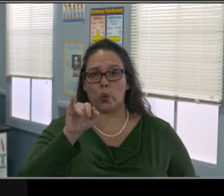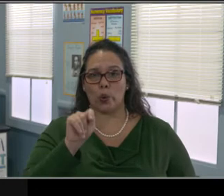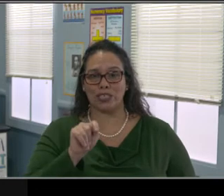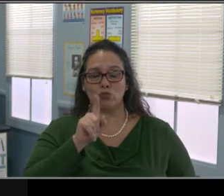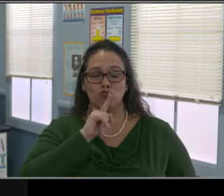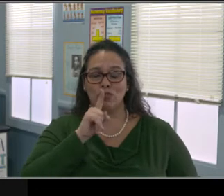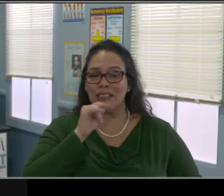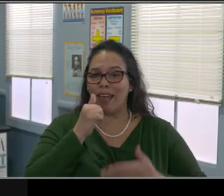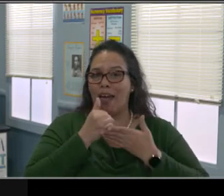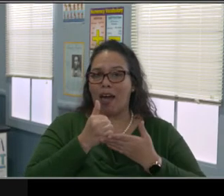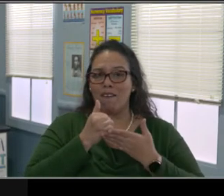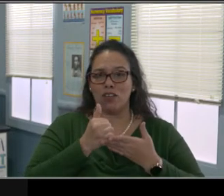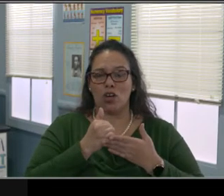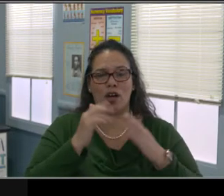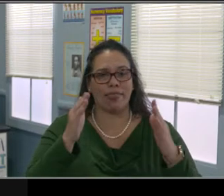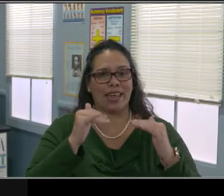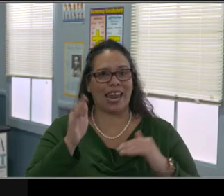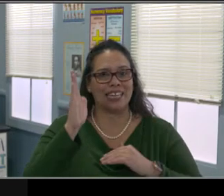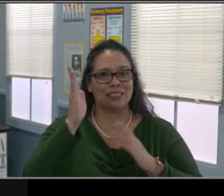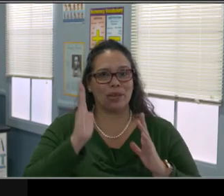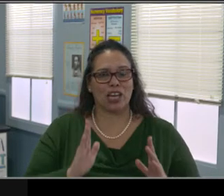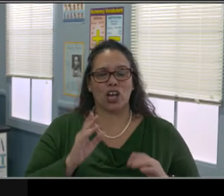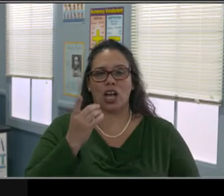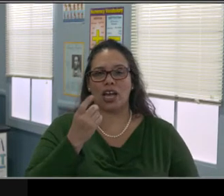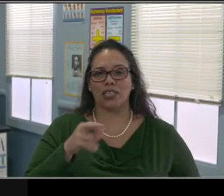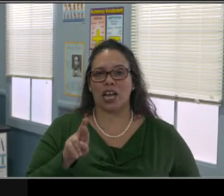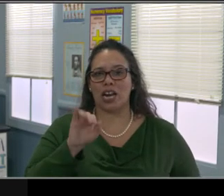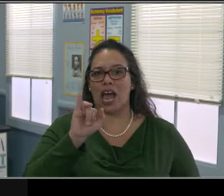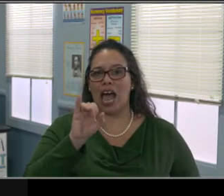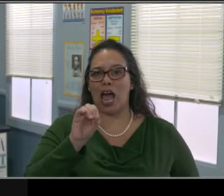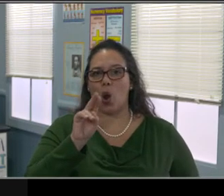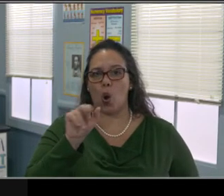that was already talked about to look at the consent